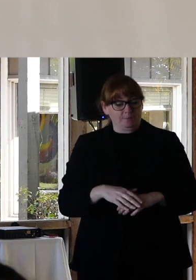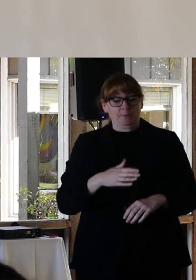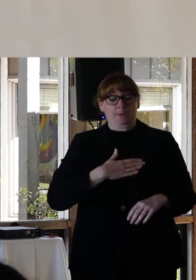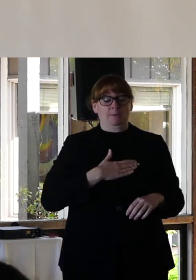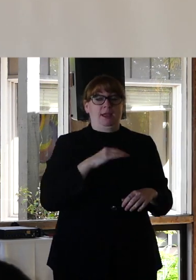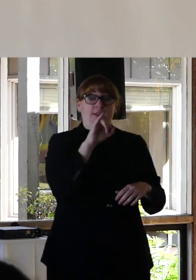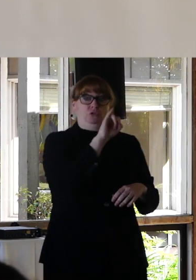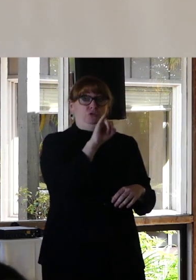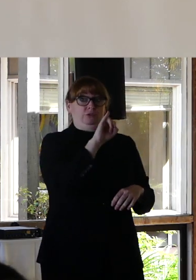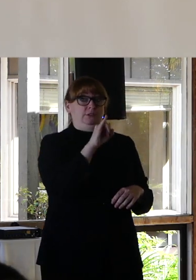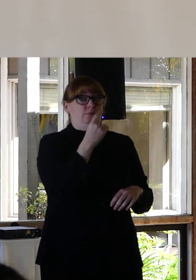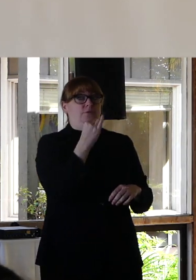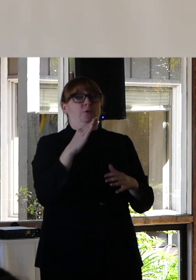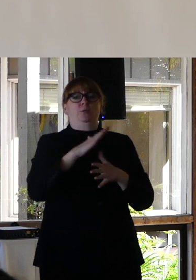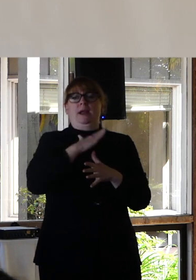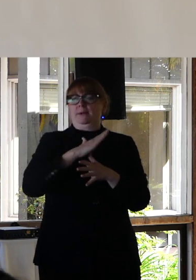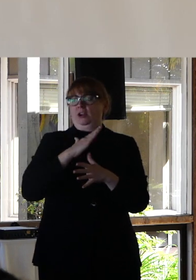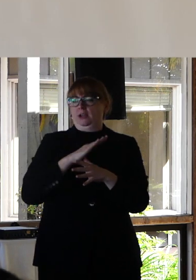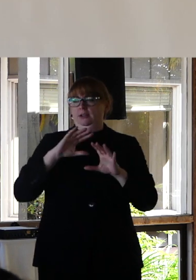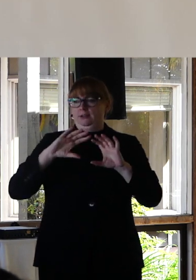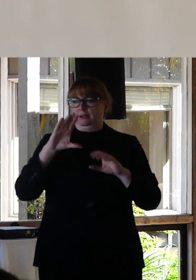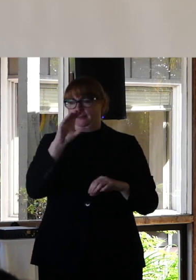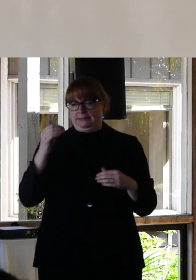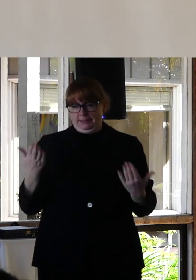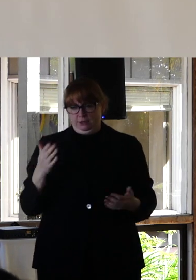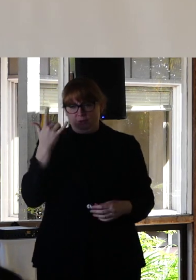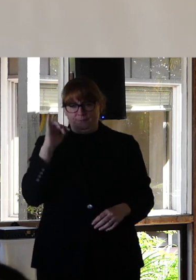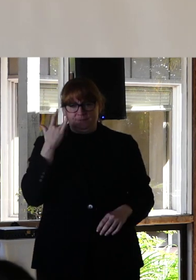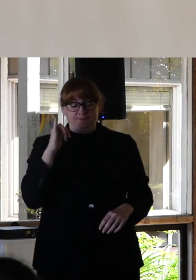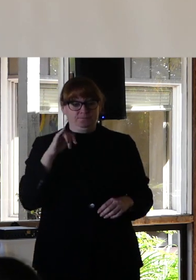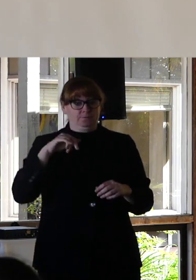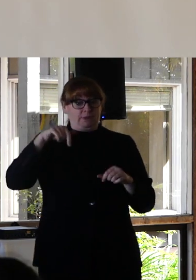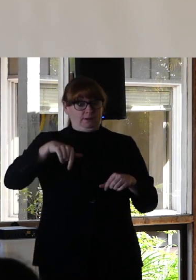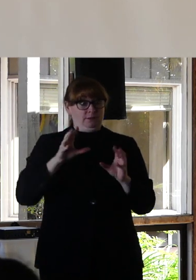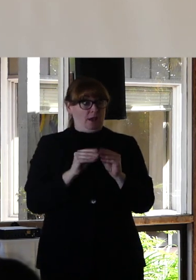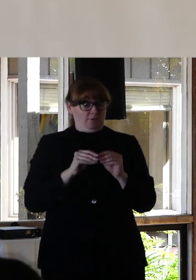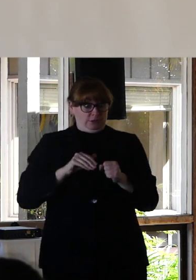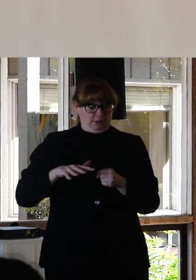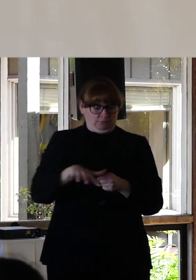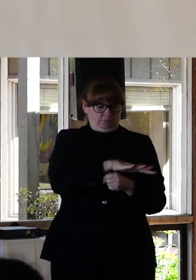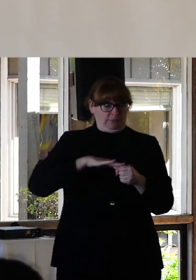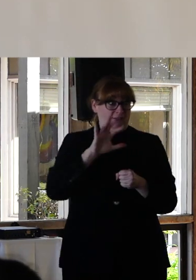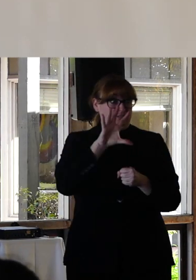companies here in California. Within 50 miles of this conference there are almost 2000